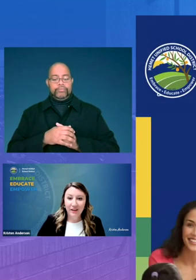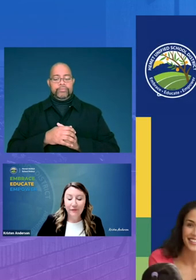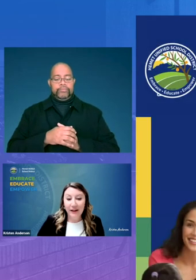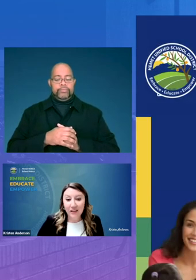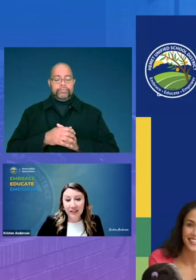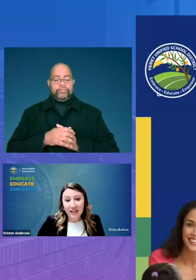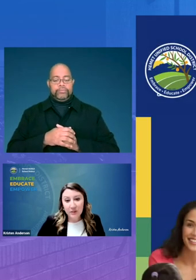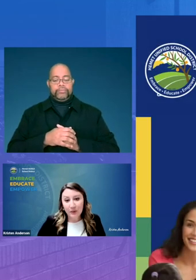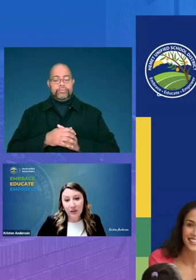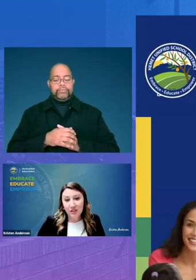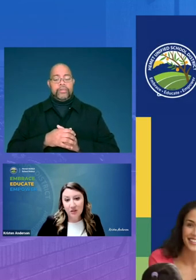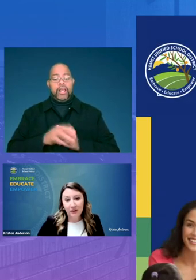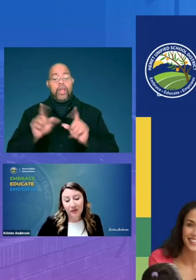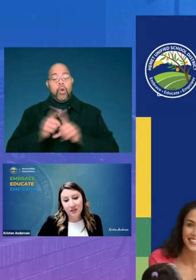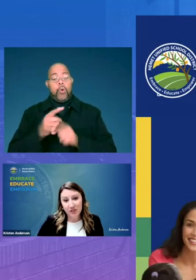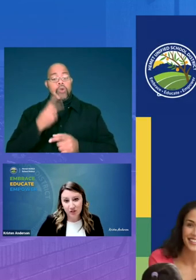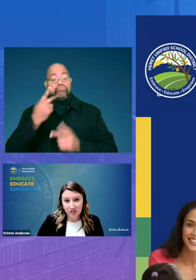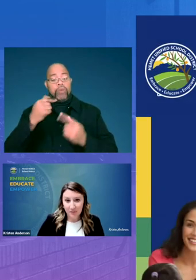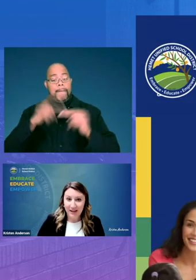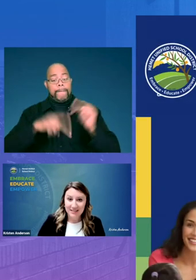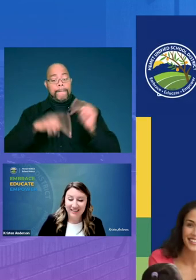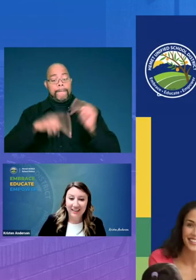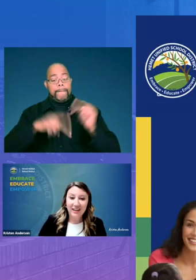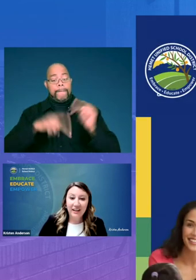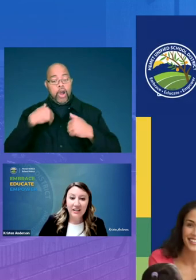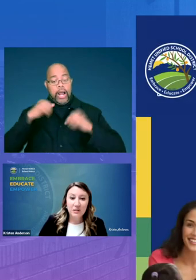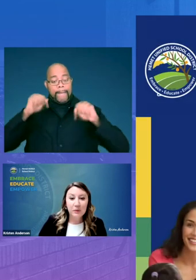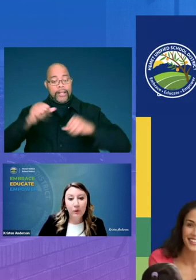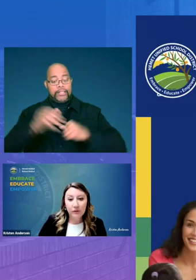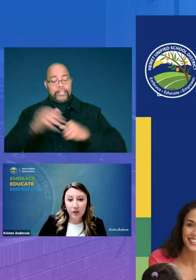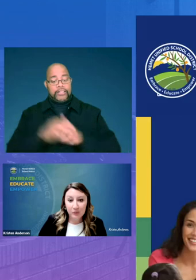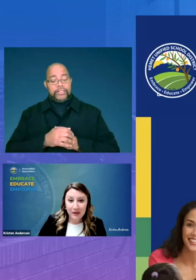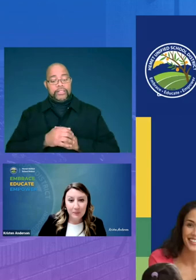finally as we look to build our teachers capacity it's been wonderful to be able to